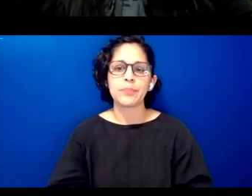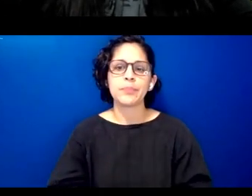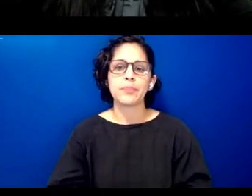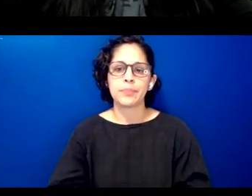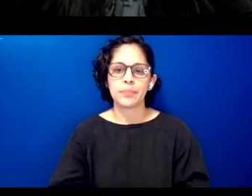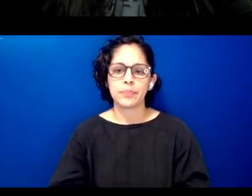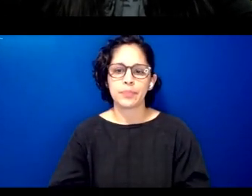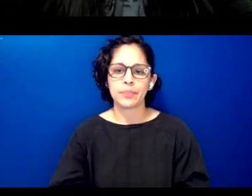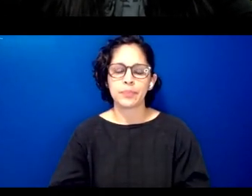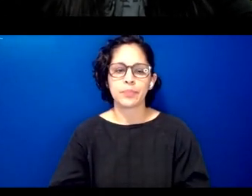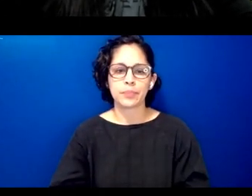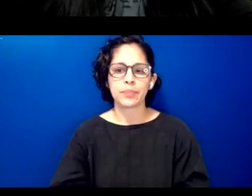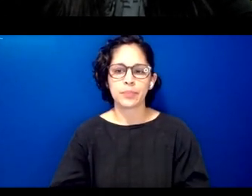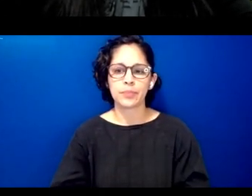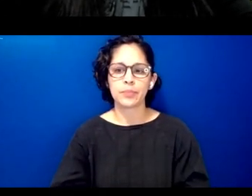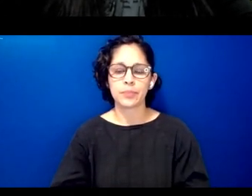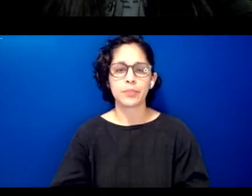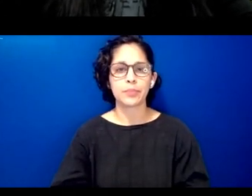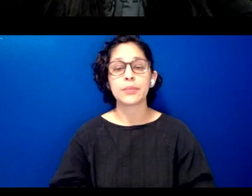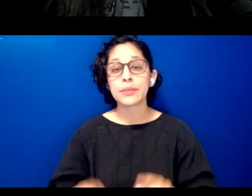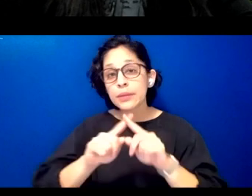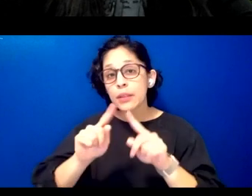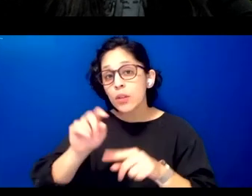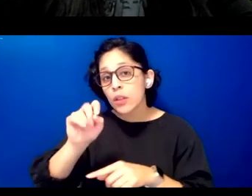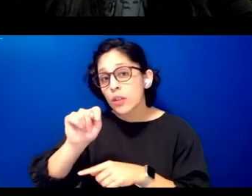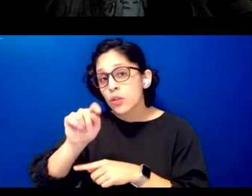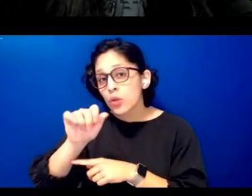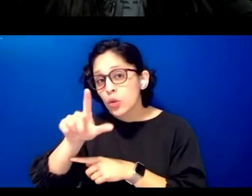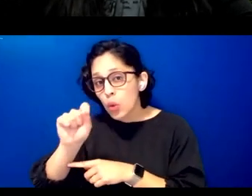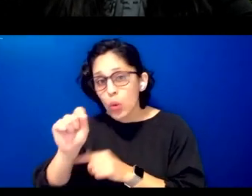when we engage with digital tools and technology are we paying attention to the agreements